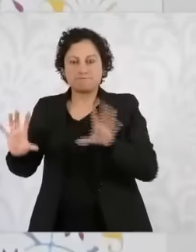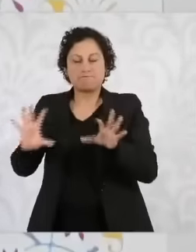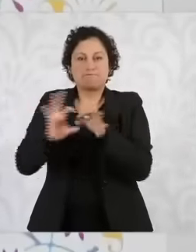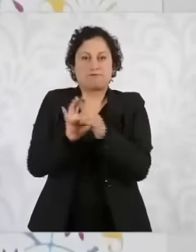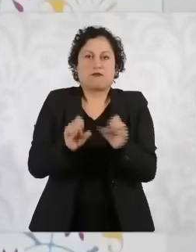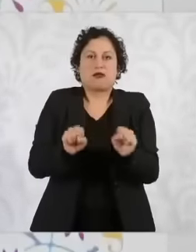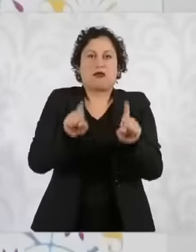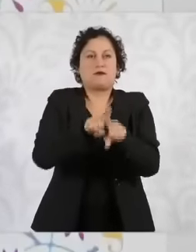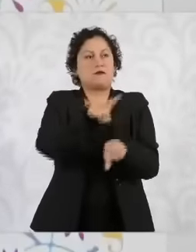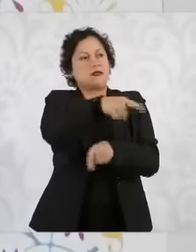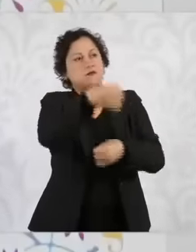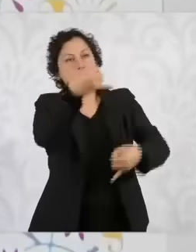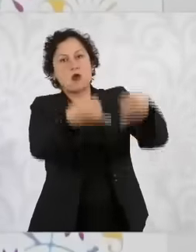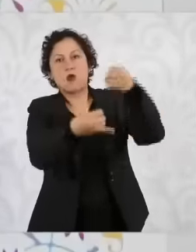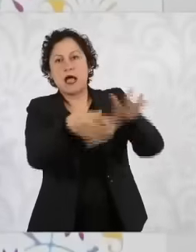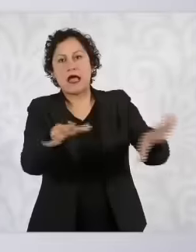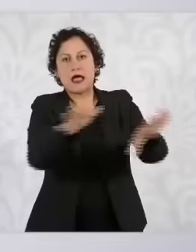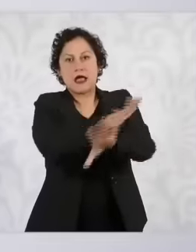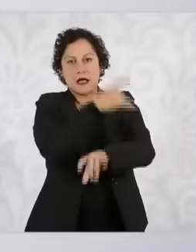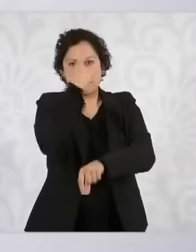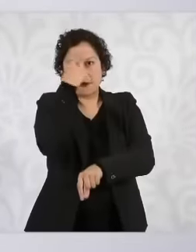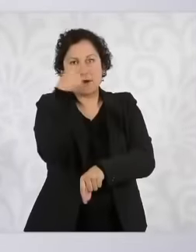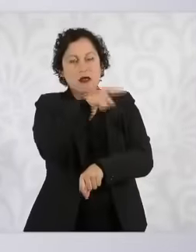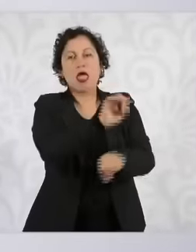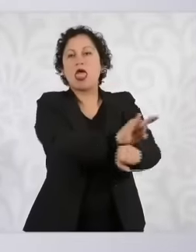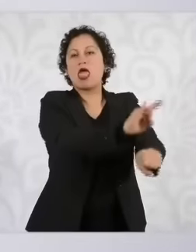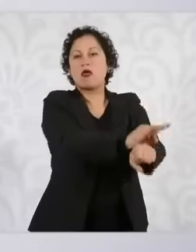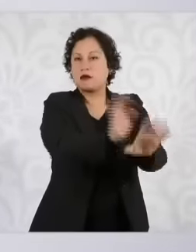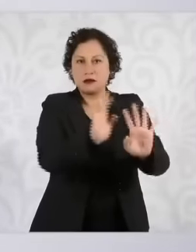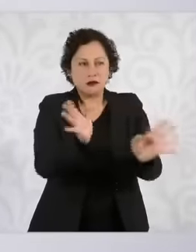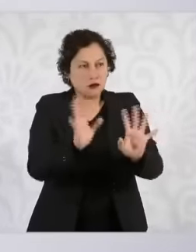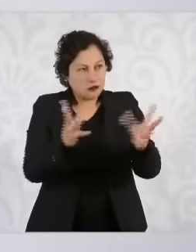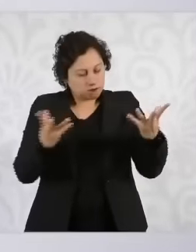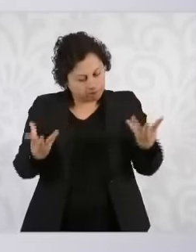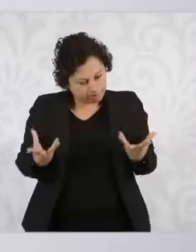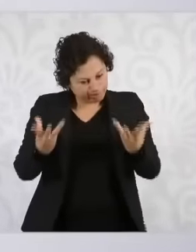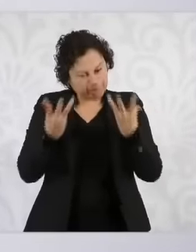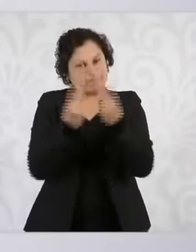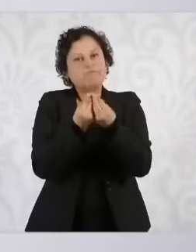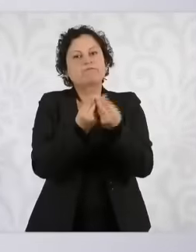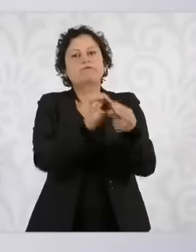to that the criminals come out because this phenomenon of the so-called